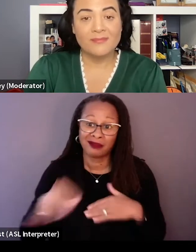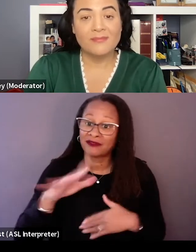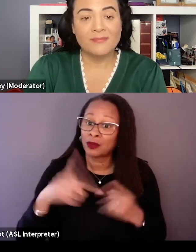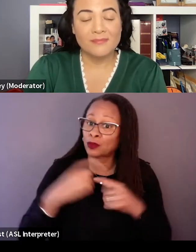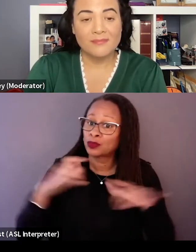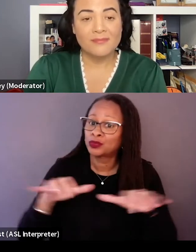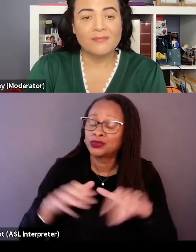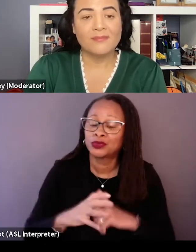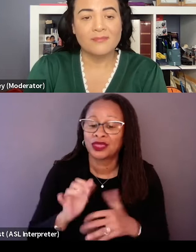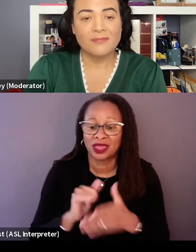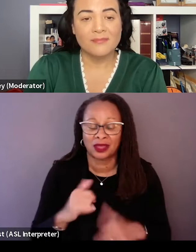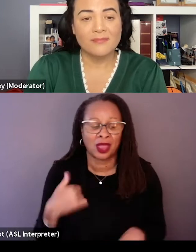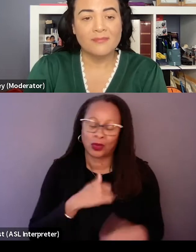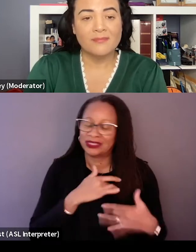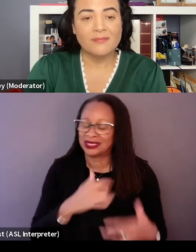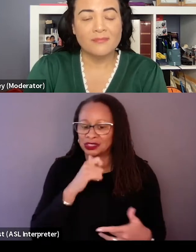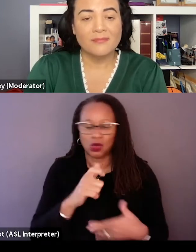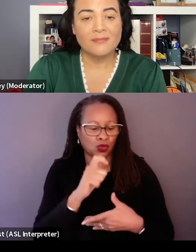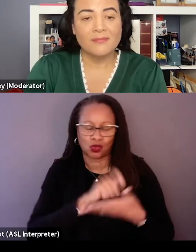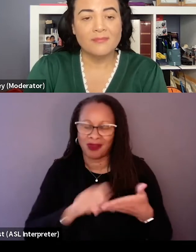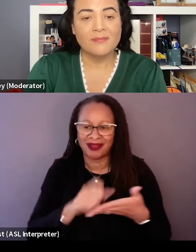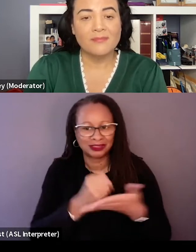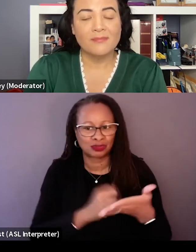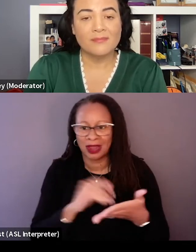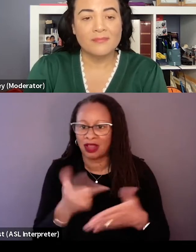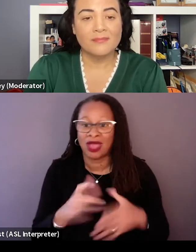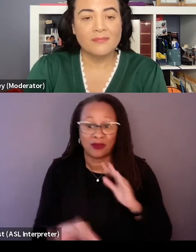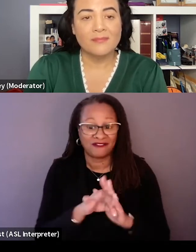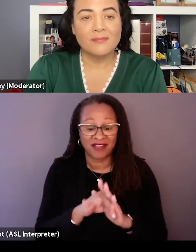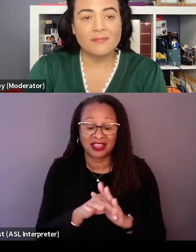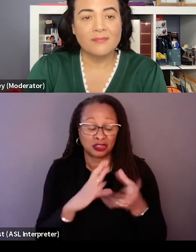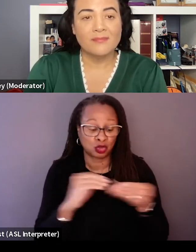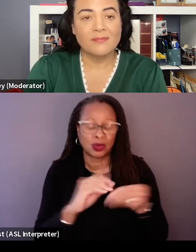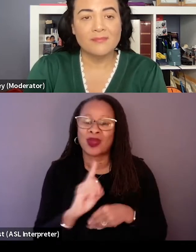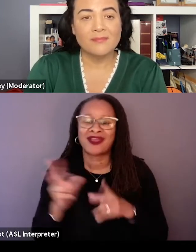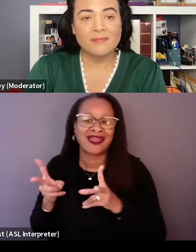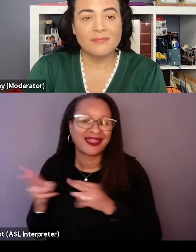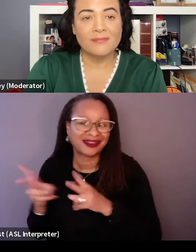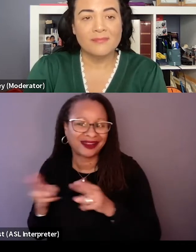you at least we don't ever writer screenplay. We find that story in the edit room. The writing happens with your editors.